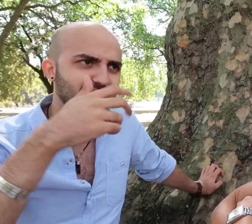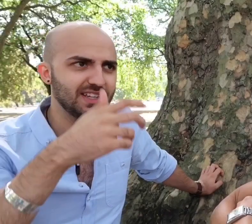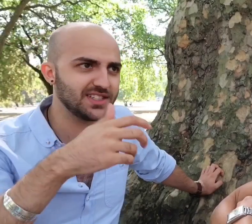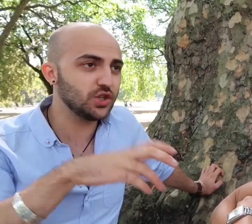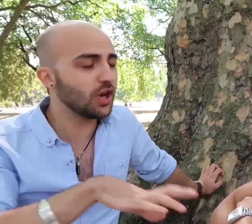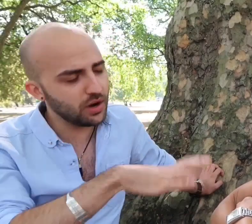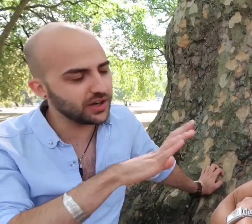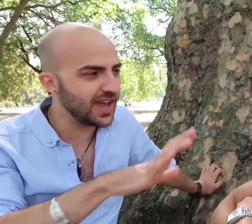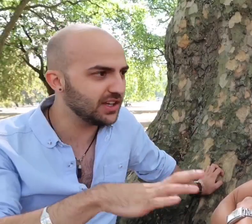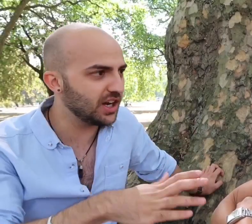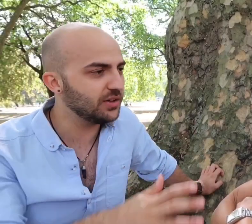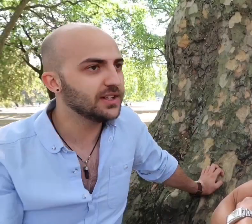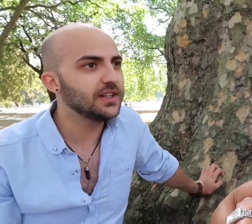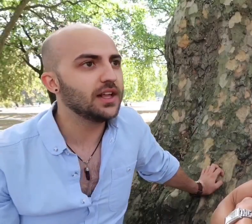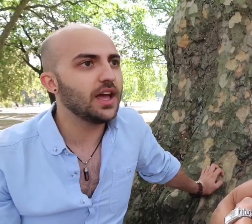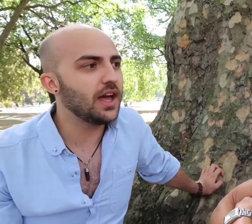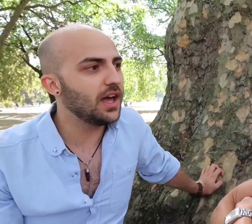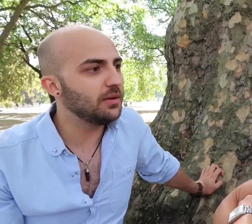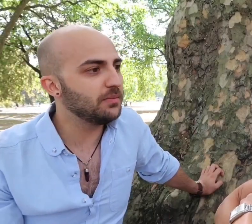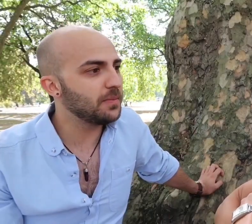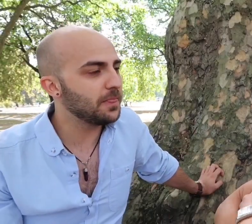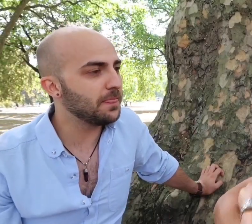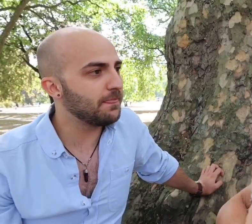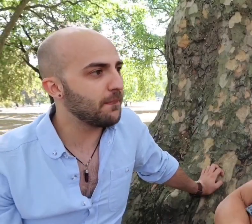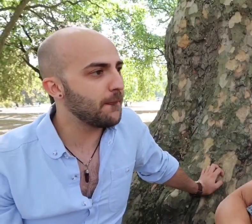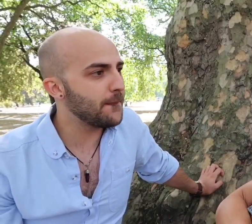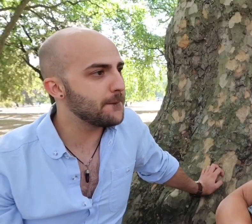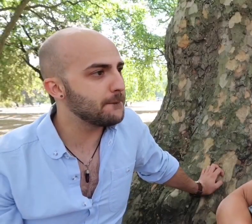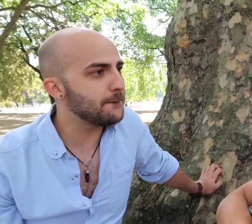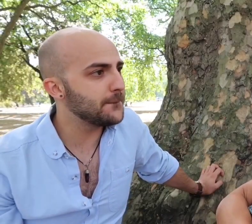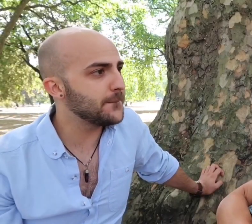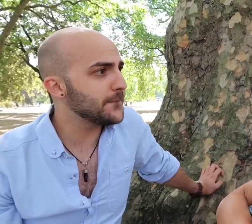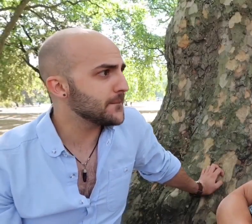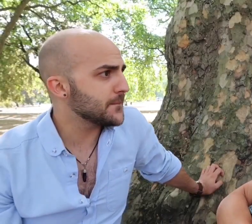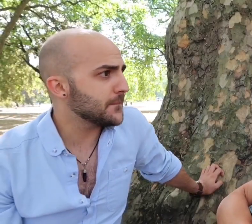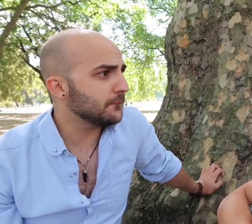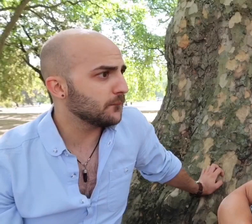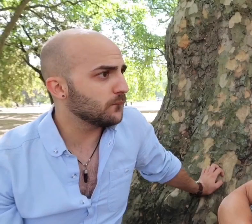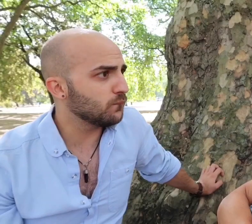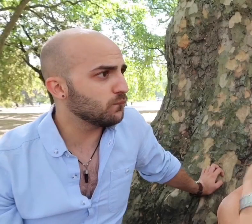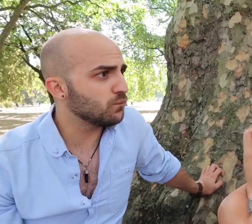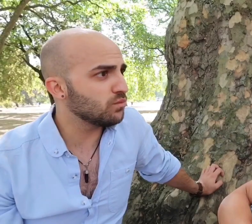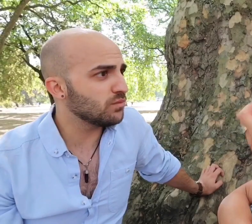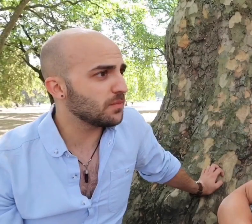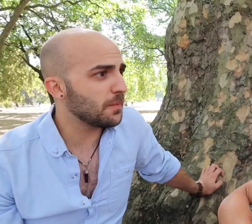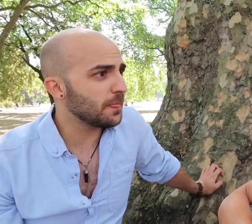this and you go okay. Yeah a bit like I guess what happens with regional sayings